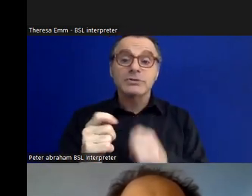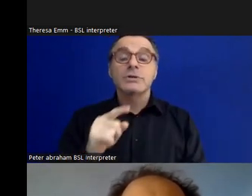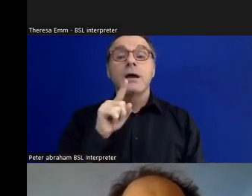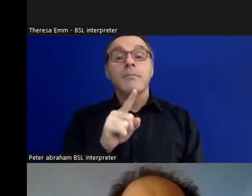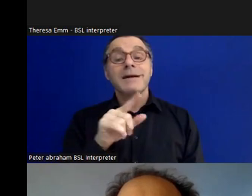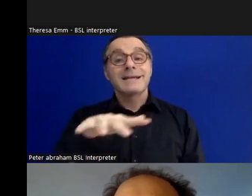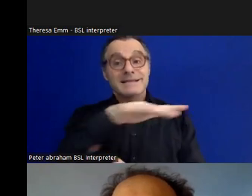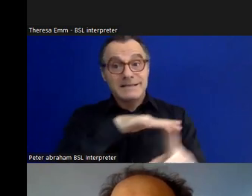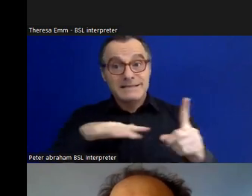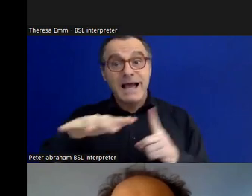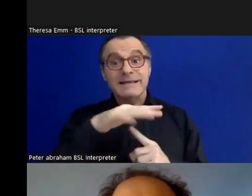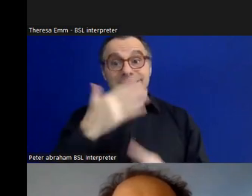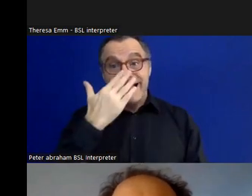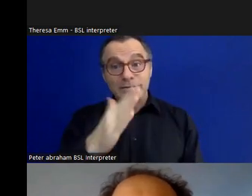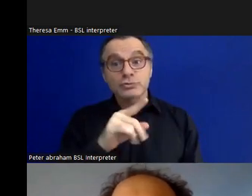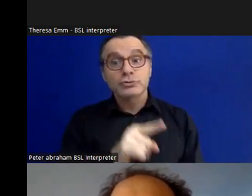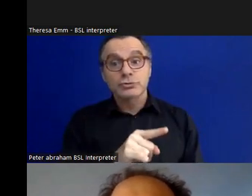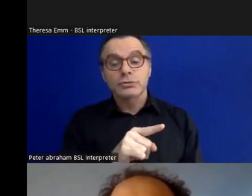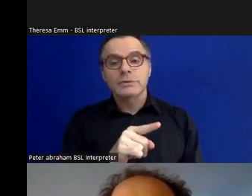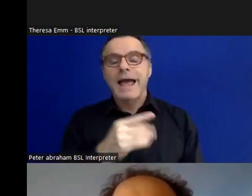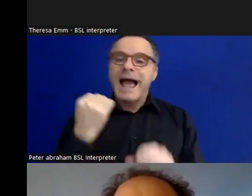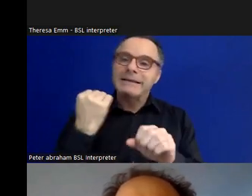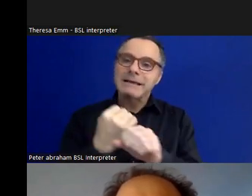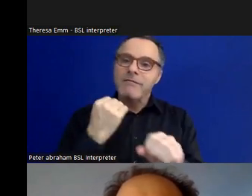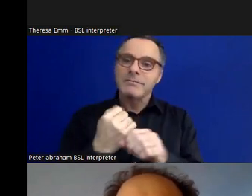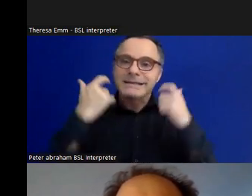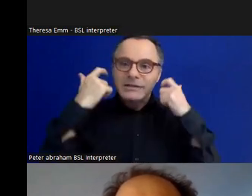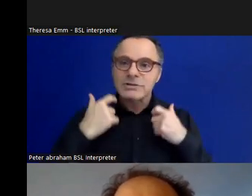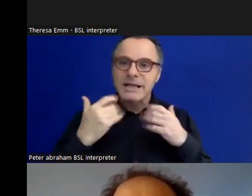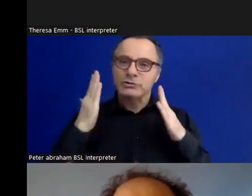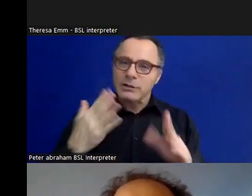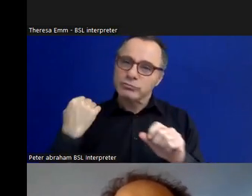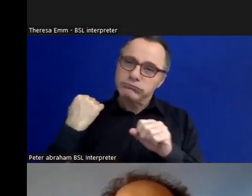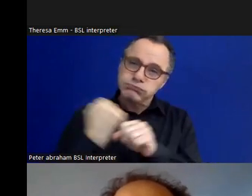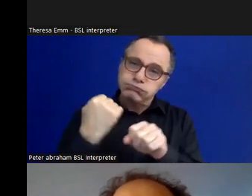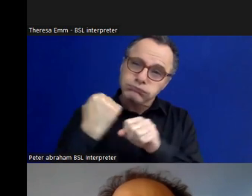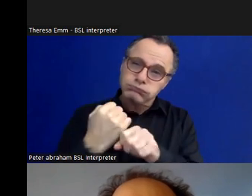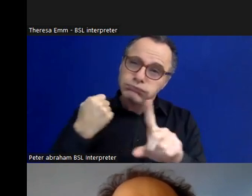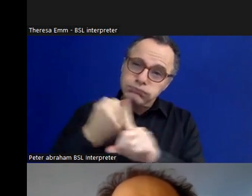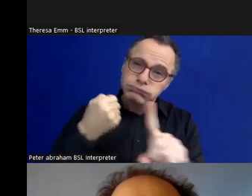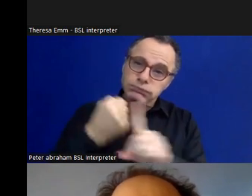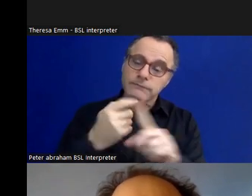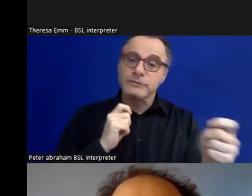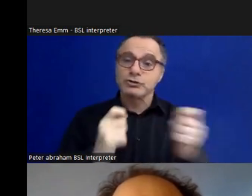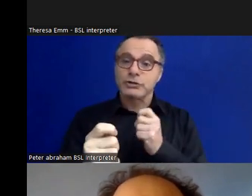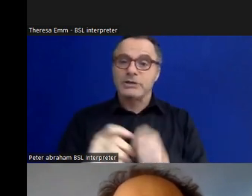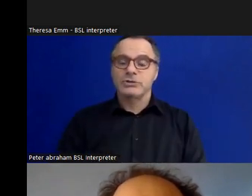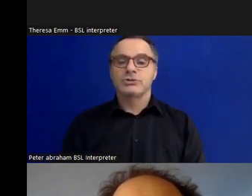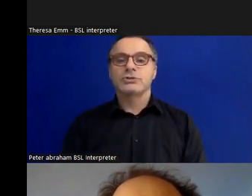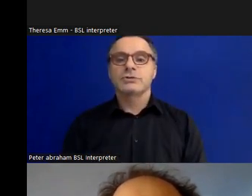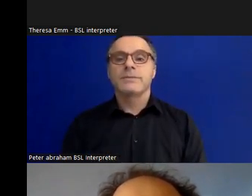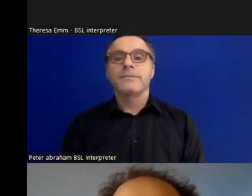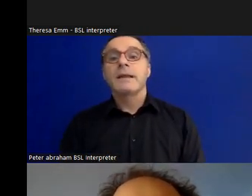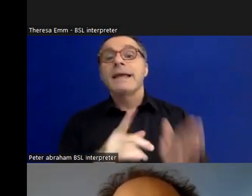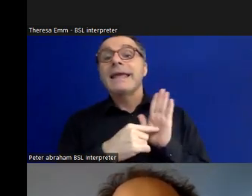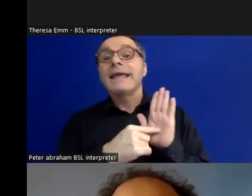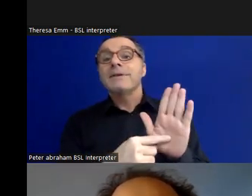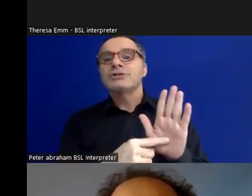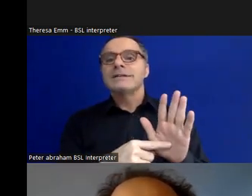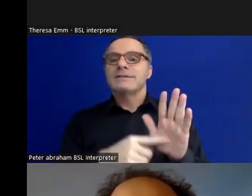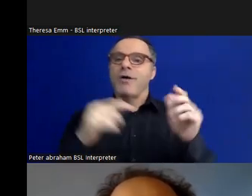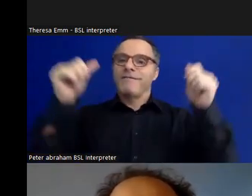society's attitudes and government legislation". There are also some images of flyers and posters